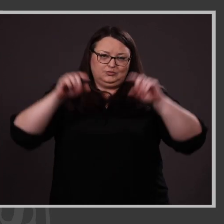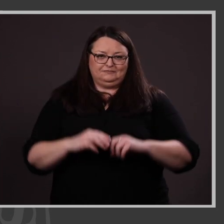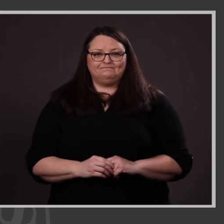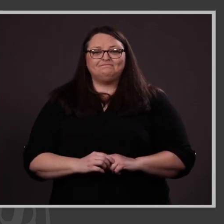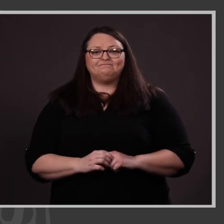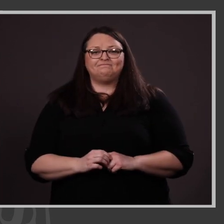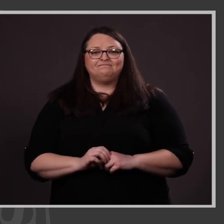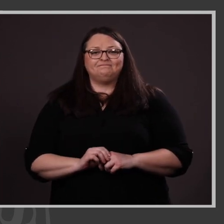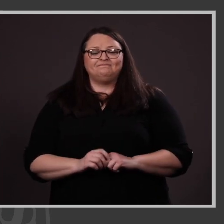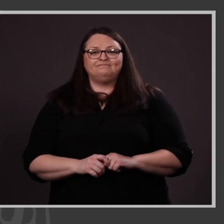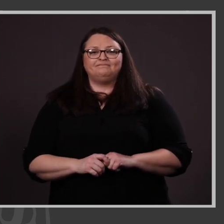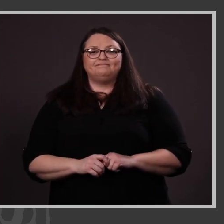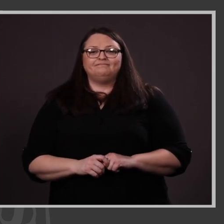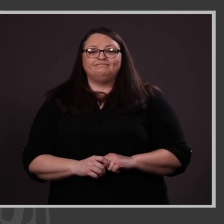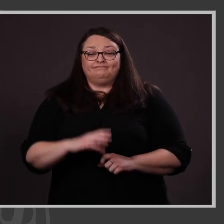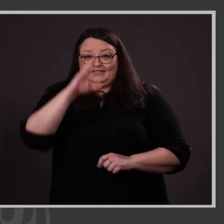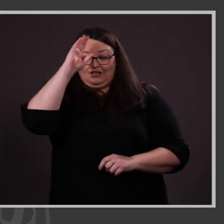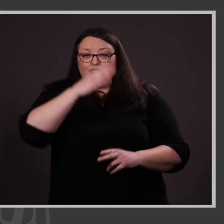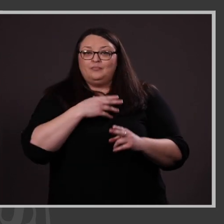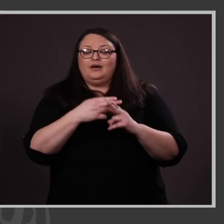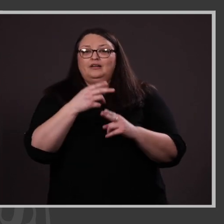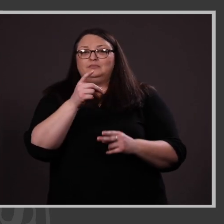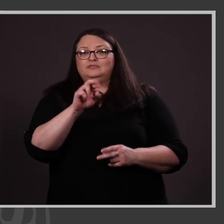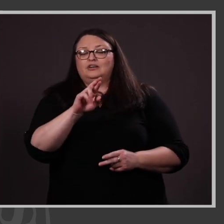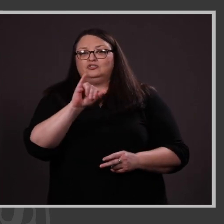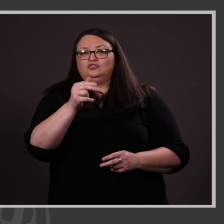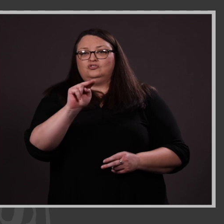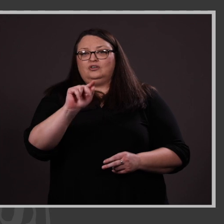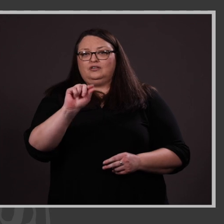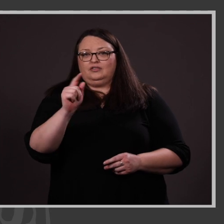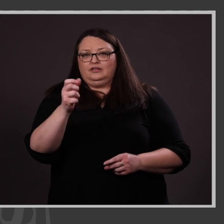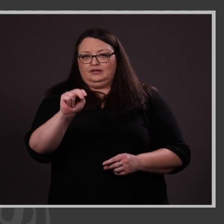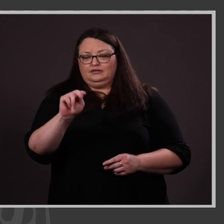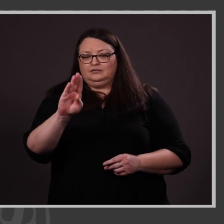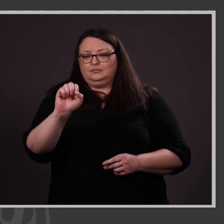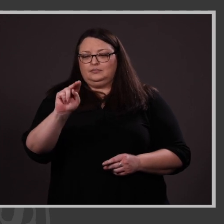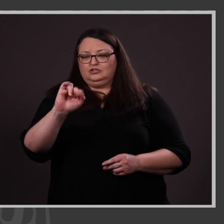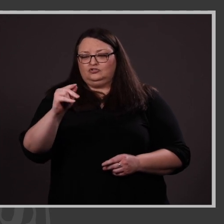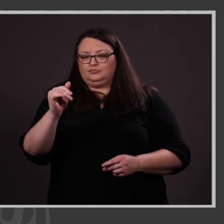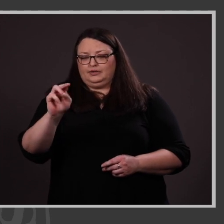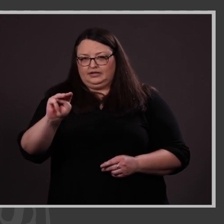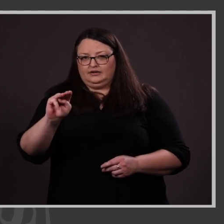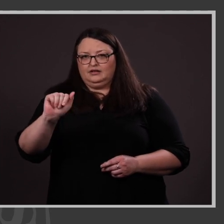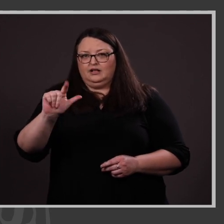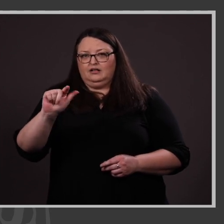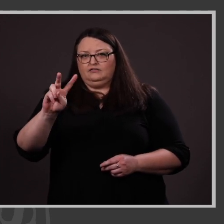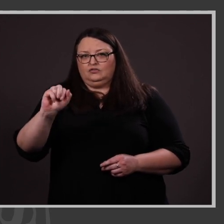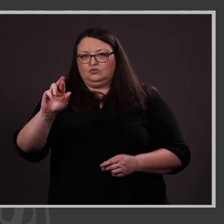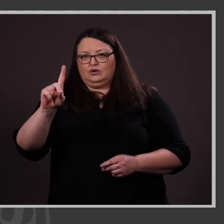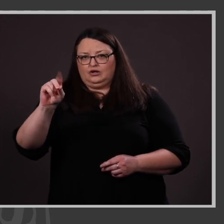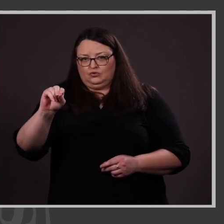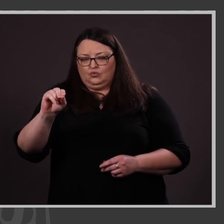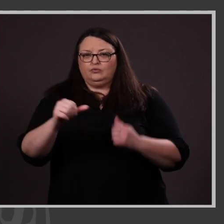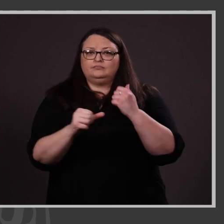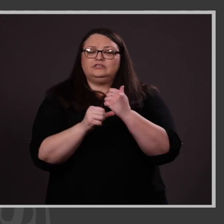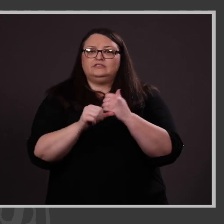Hello, my name is Dr. Jonathan Benjamin-Alvarado and I am the Assistant Vice Chancellor for